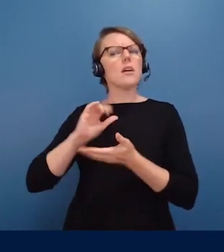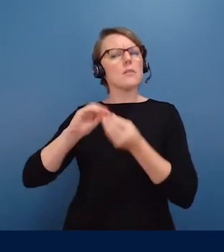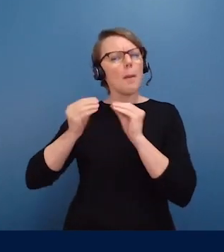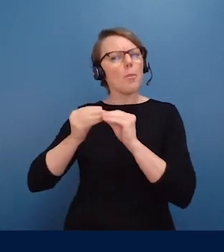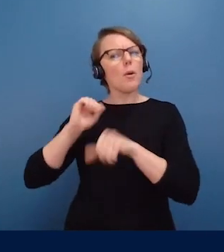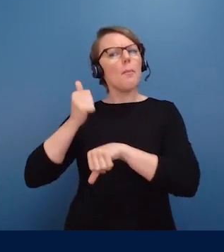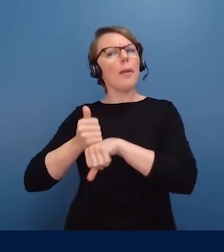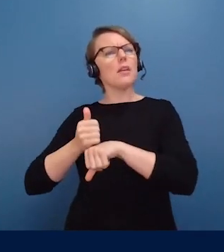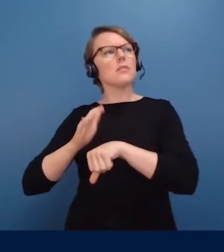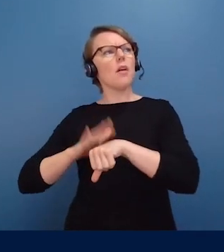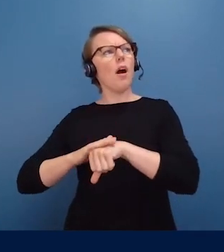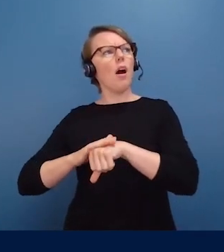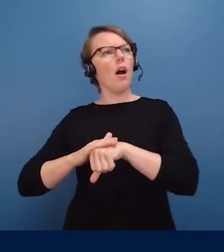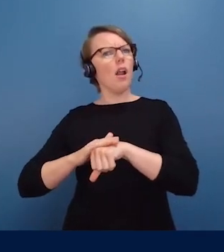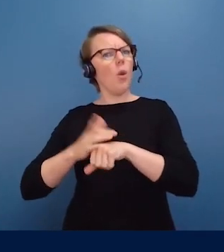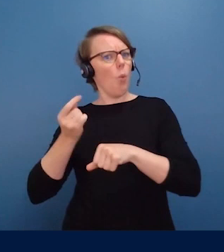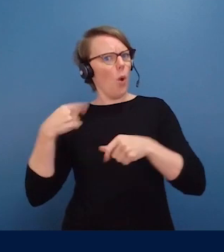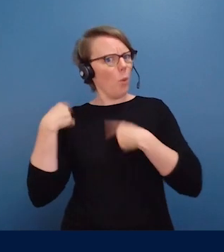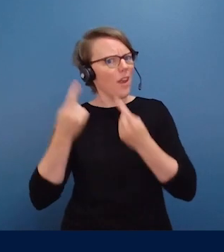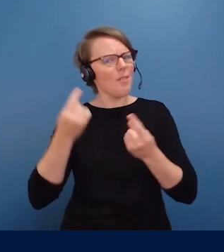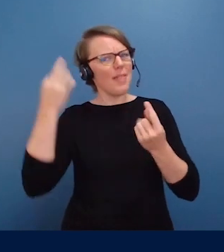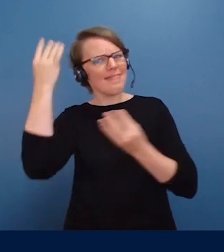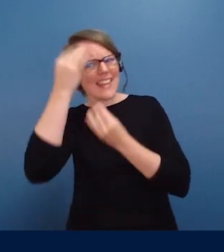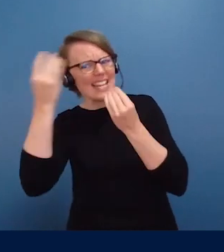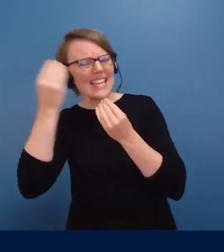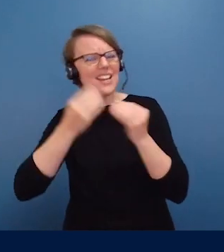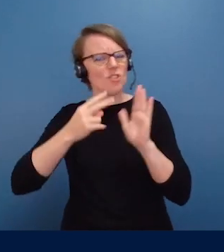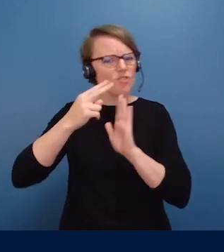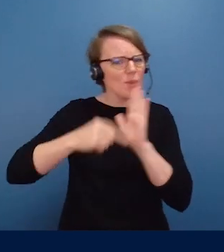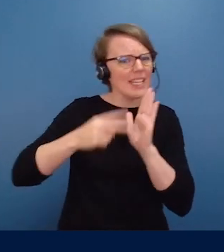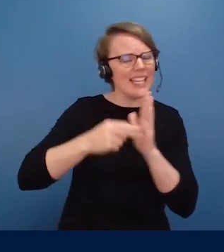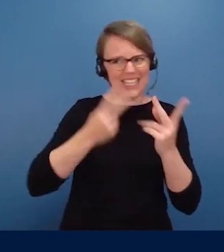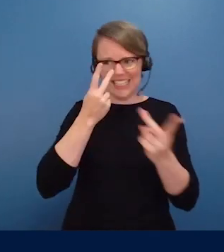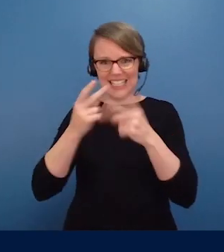what we're all thinking about and reading about and seeing in the news,